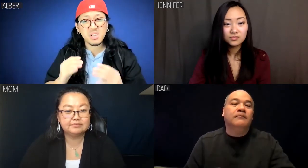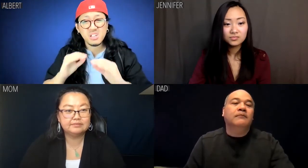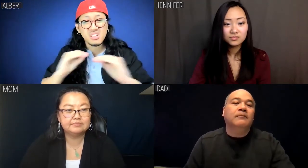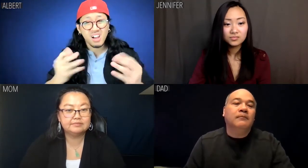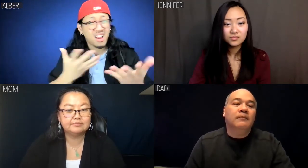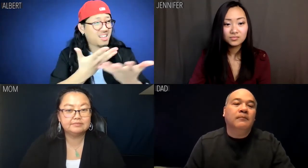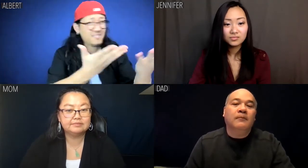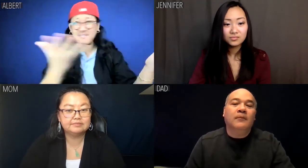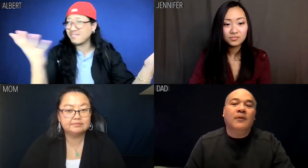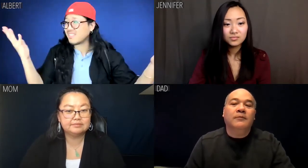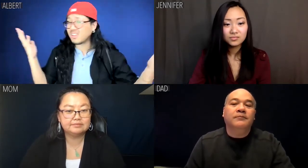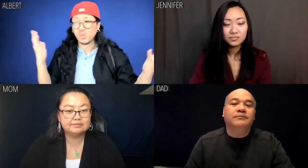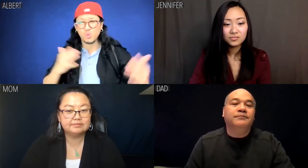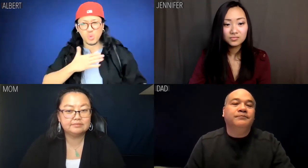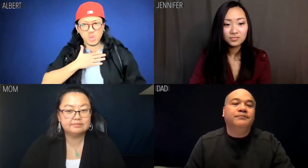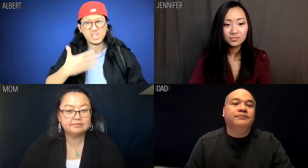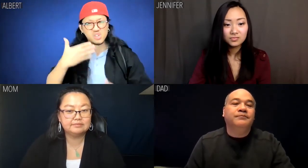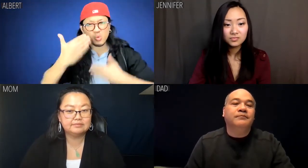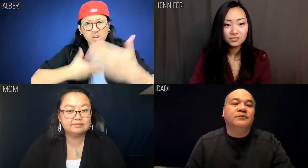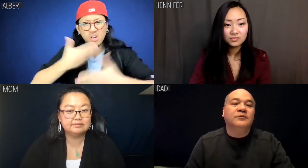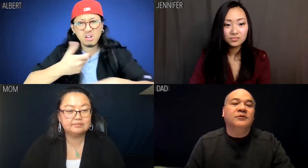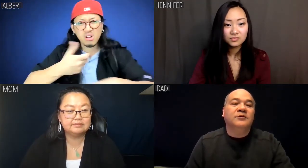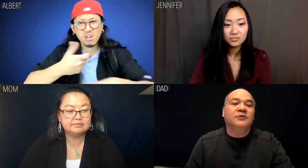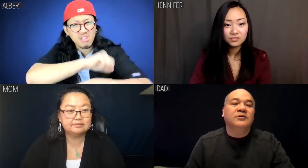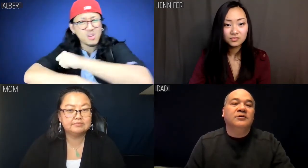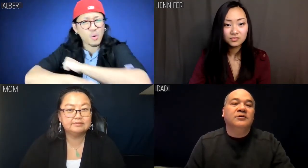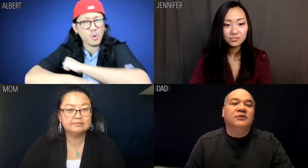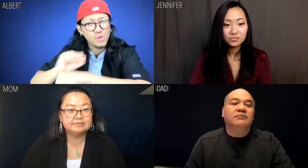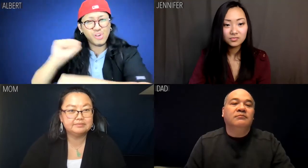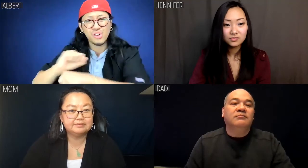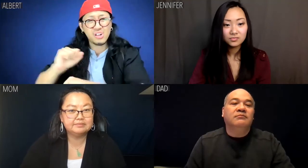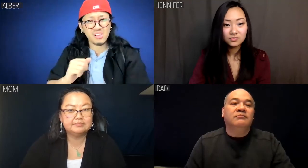And none of you are willing to do that work.